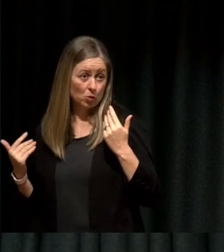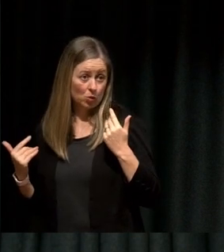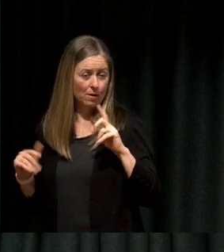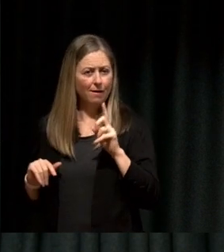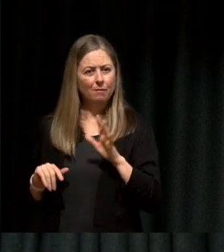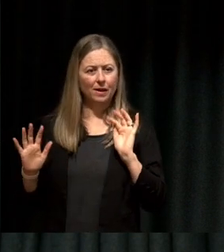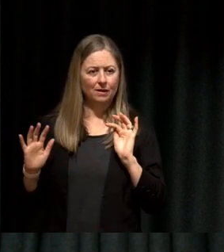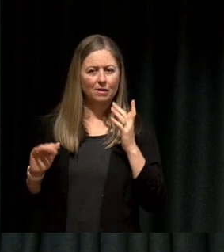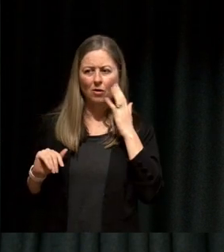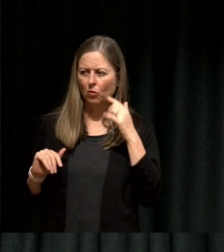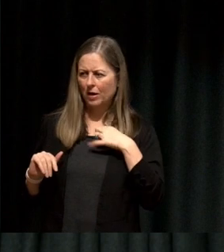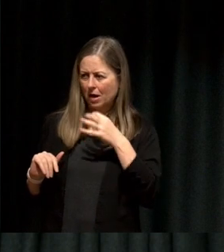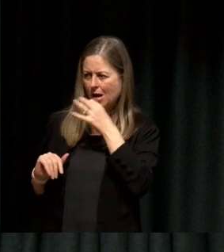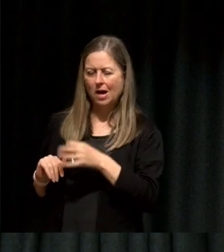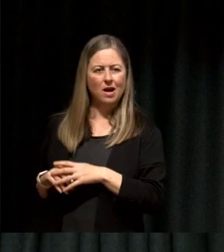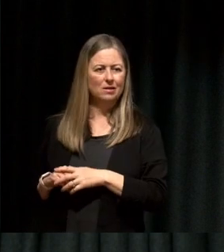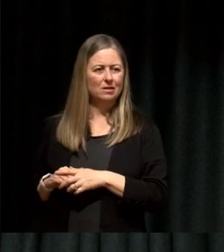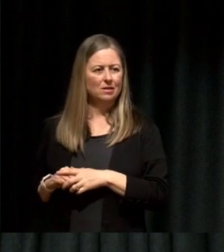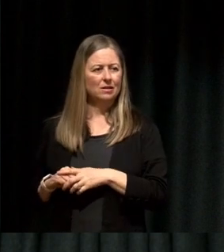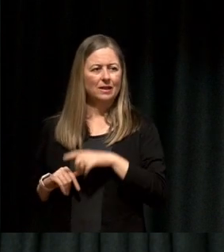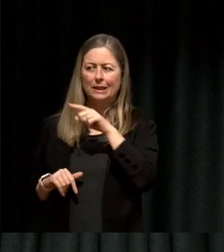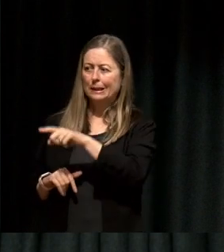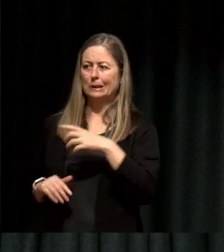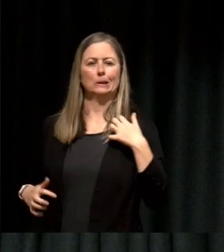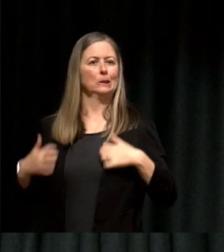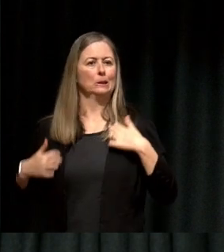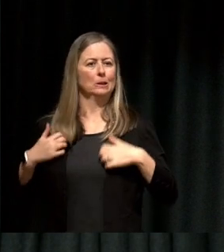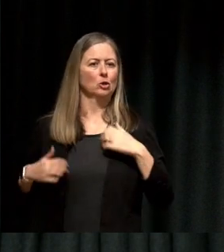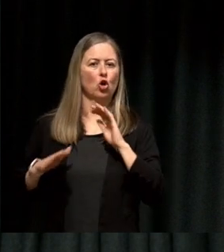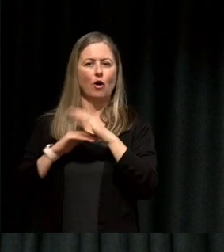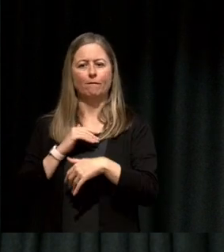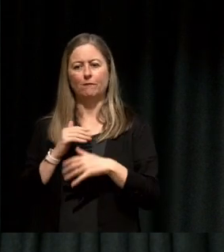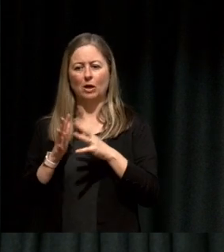but like when I asked him about it he's just super excited about waste and maggots, and